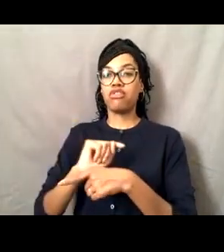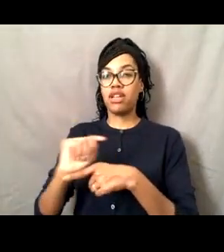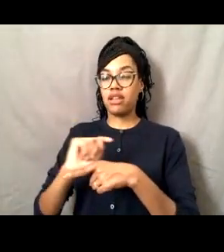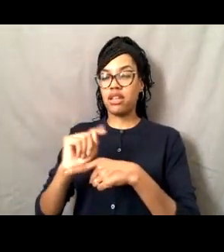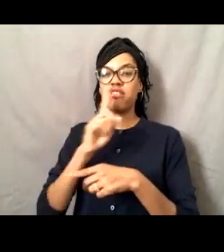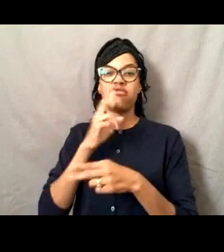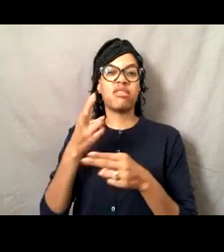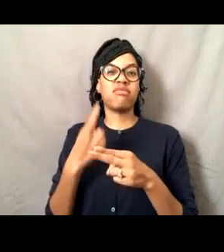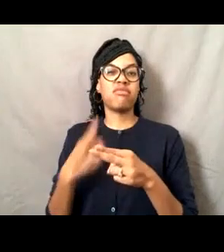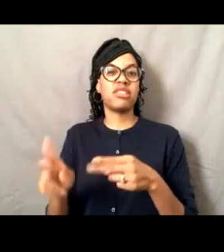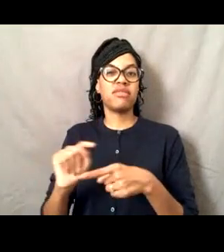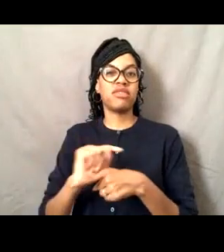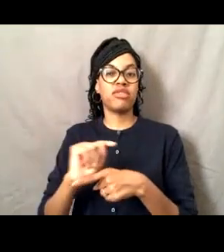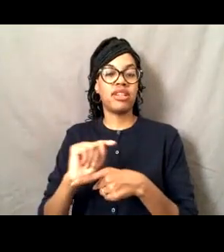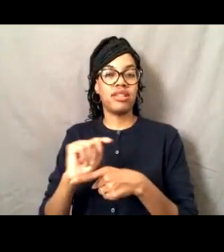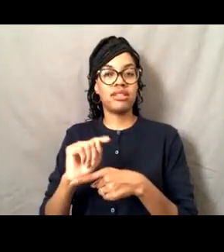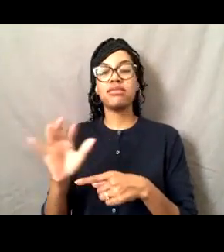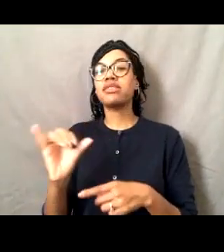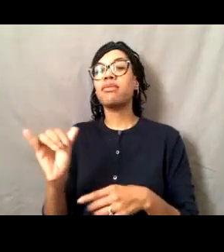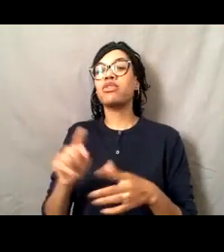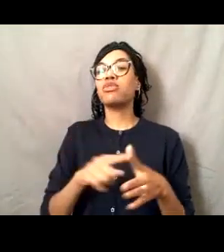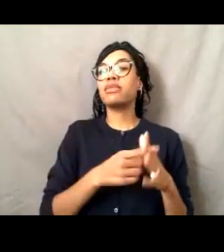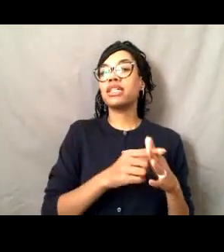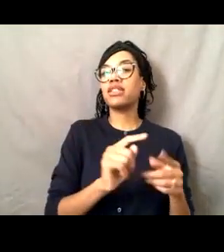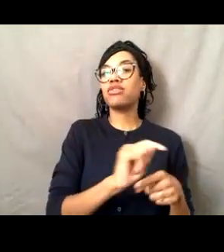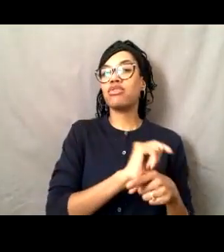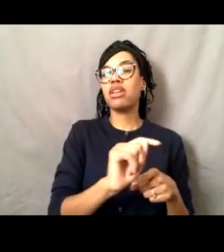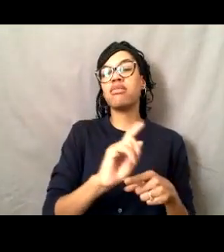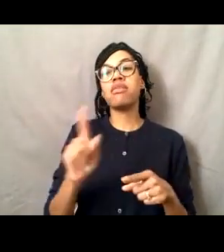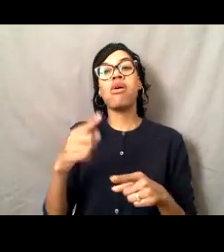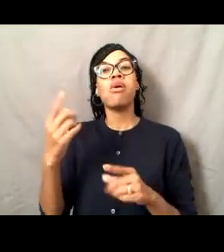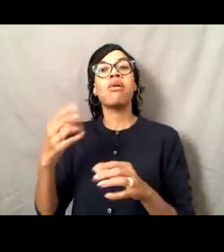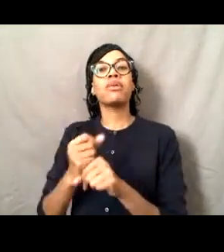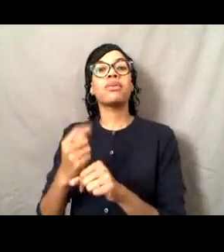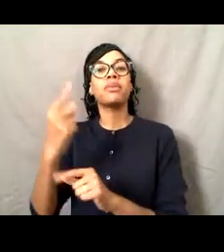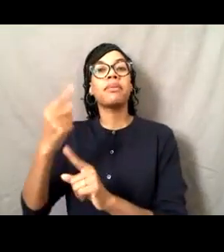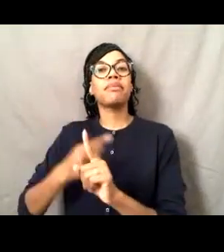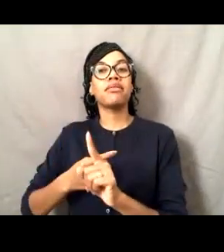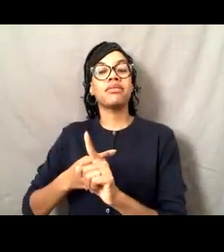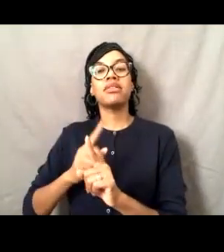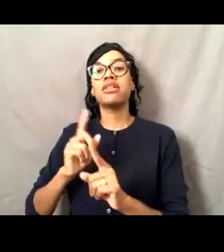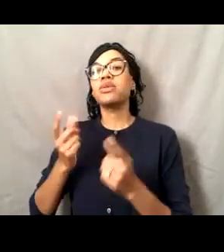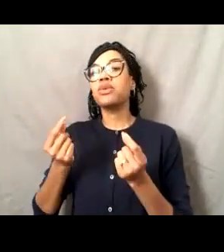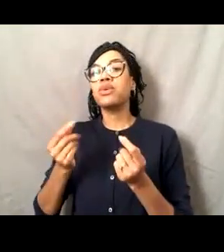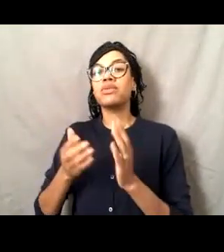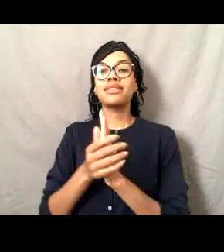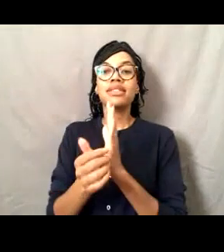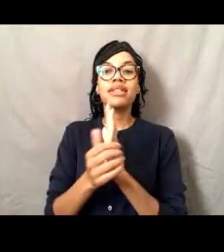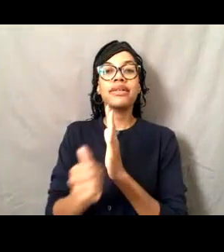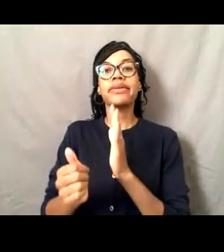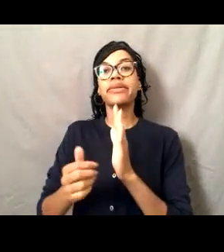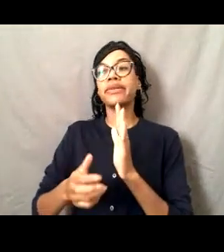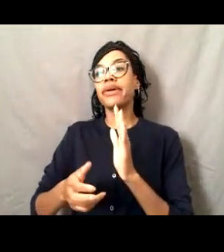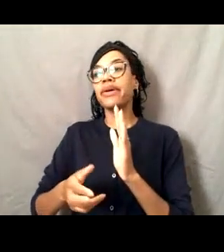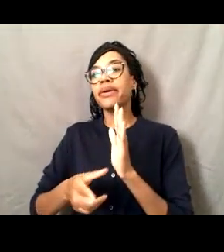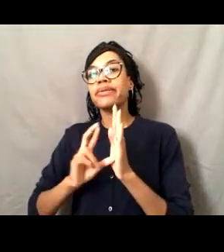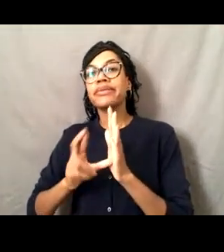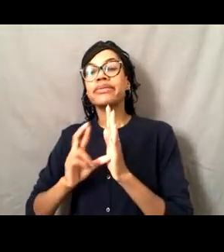for our initial training, but it's only a month and it's just a brush up on those skills, you know? So you remember how to work a radar